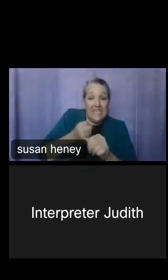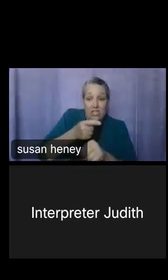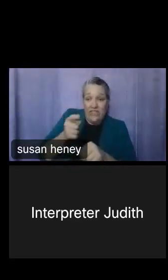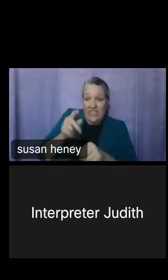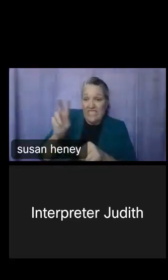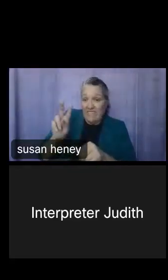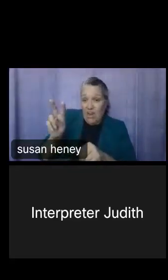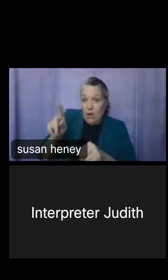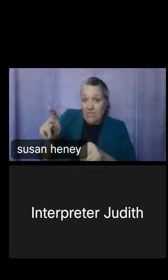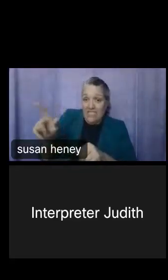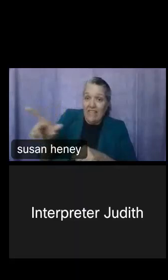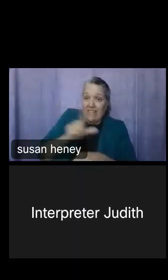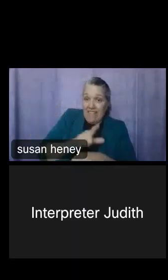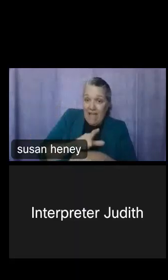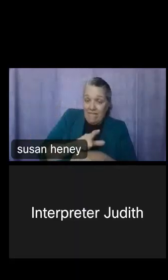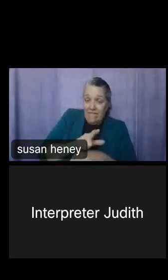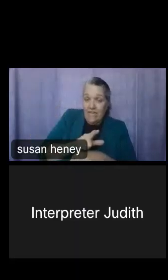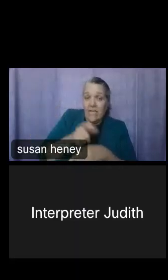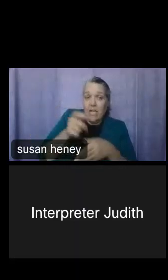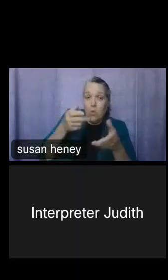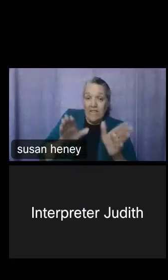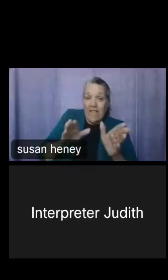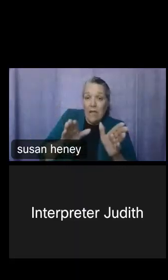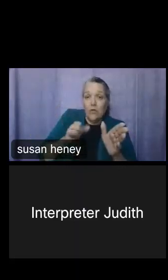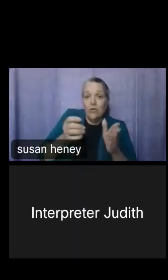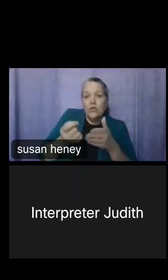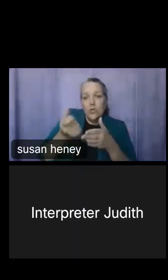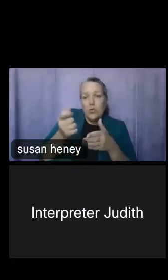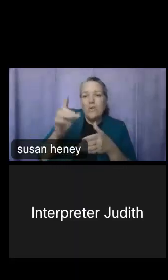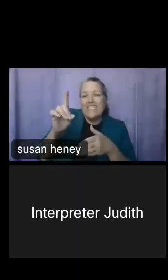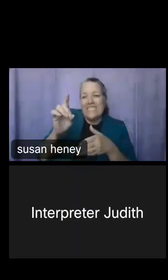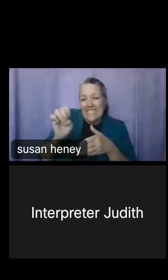it will give you the option to deselect and select different survey answers.